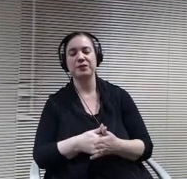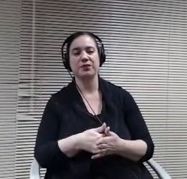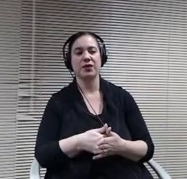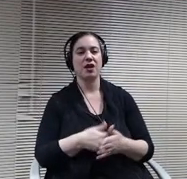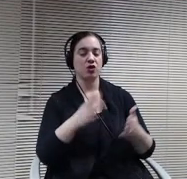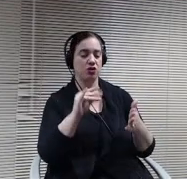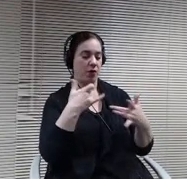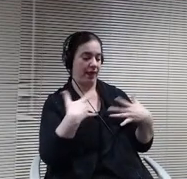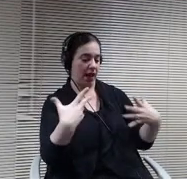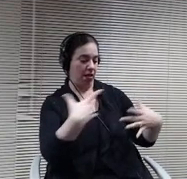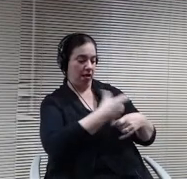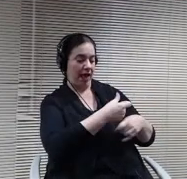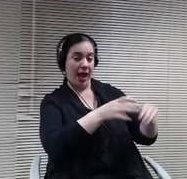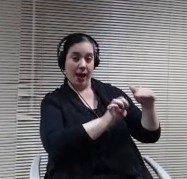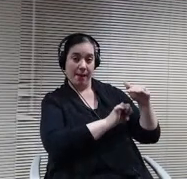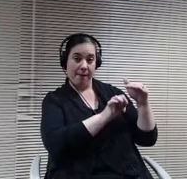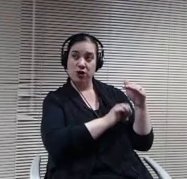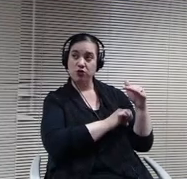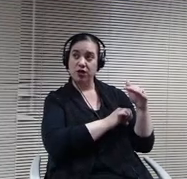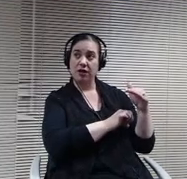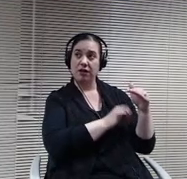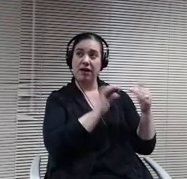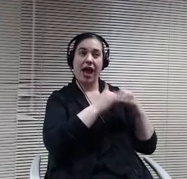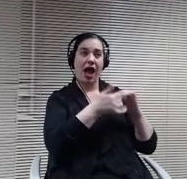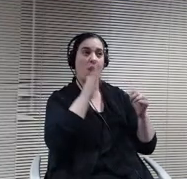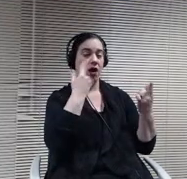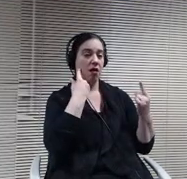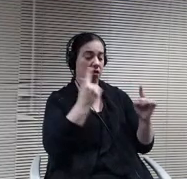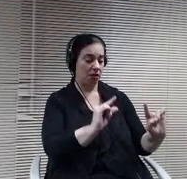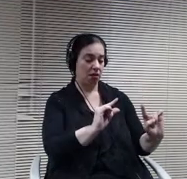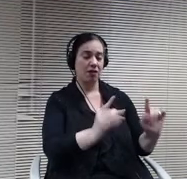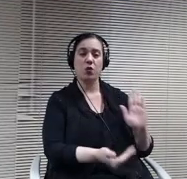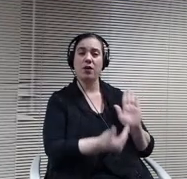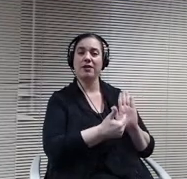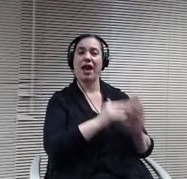work as I said, third graders will join everybody else on